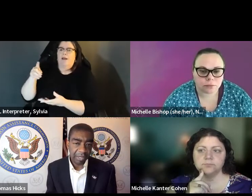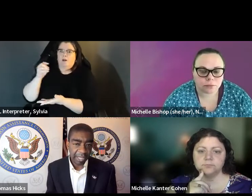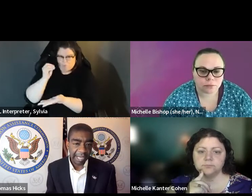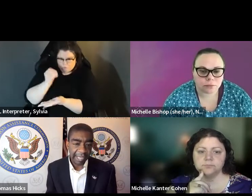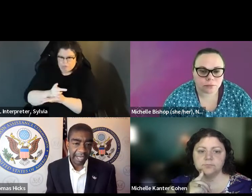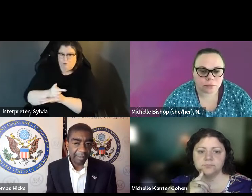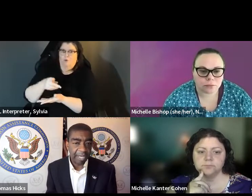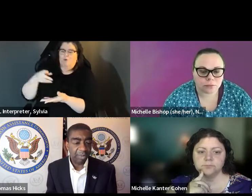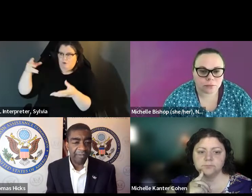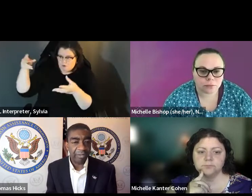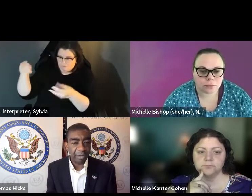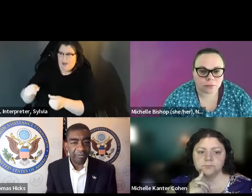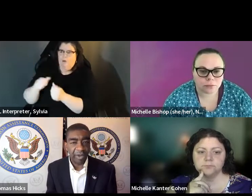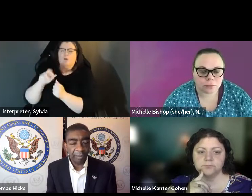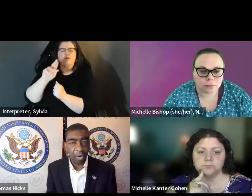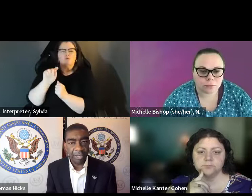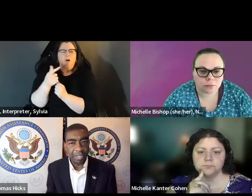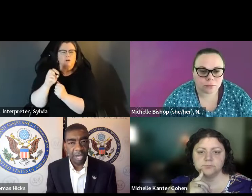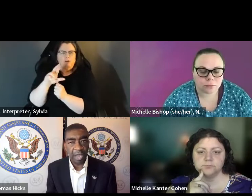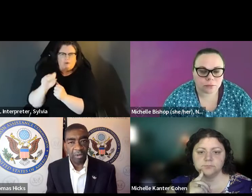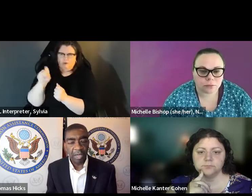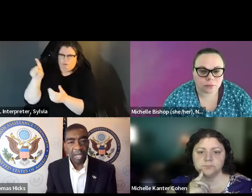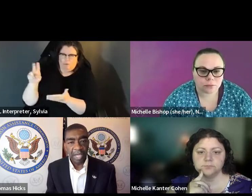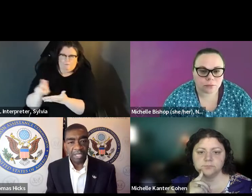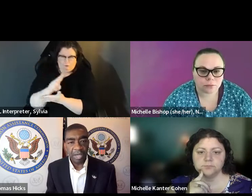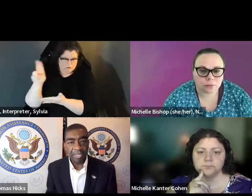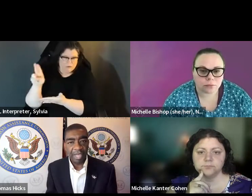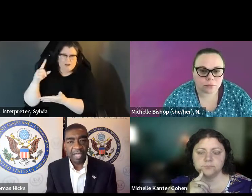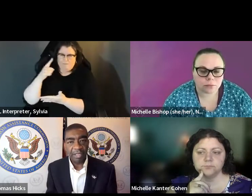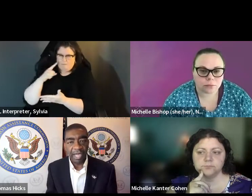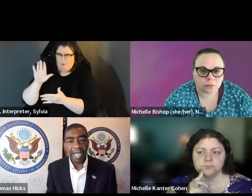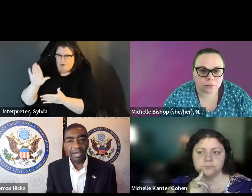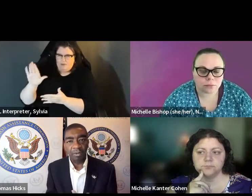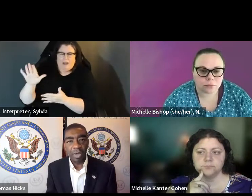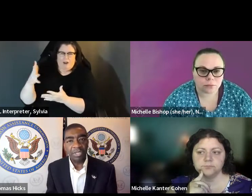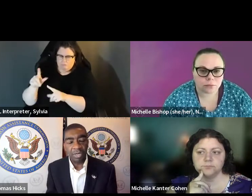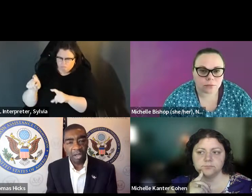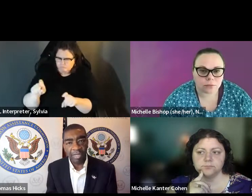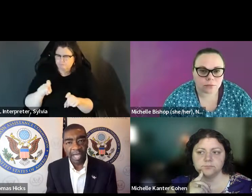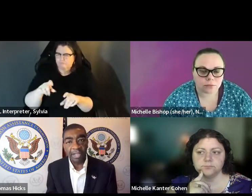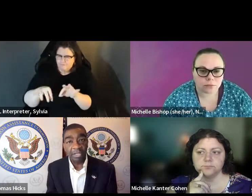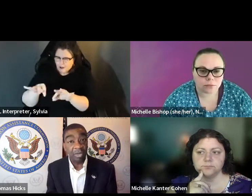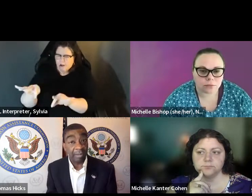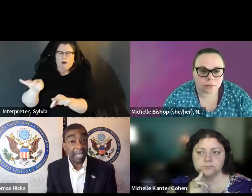And so the EAC commissioners actually approved funding of that with Rutgers university to get that data, because we And so the the Eac Commissioners actually approve the funding of that with Rutgers University to to get that data because we felt that it was very important to know.